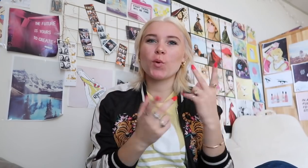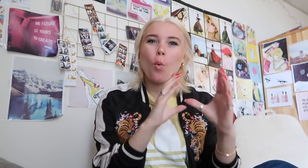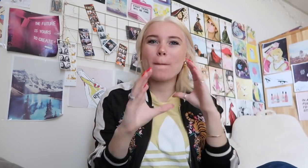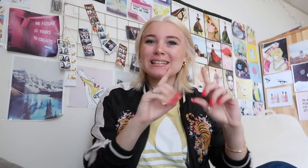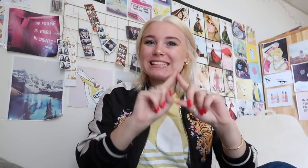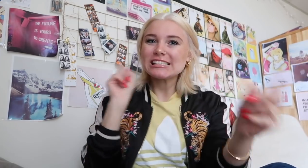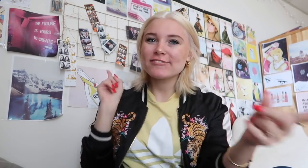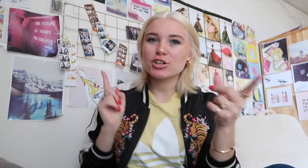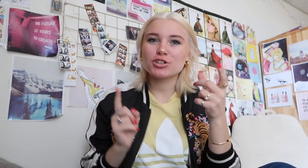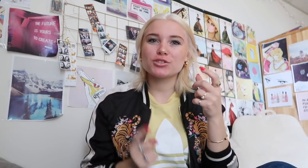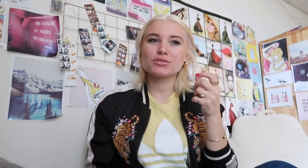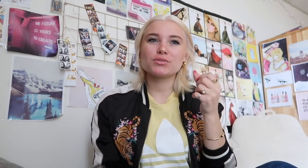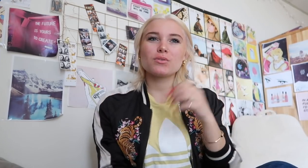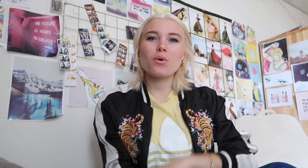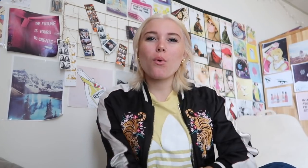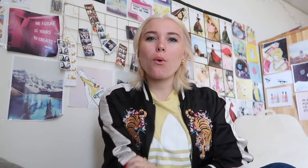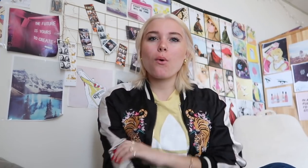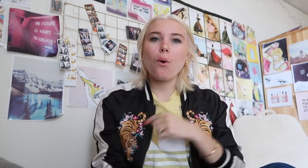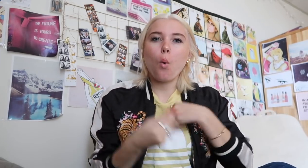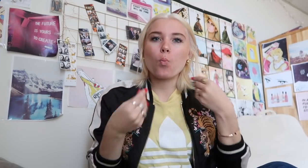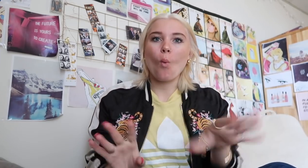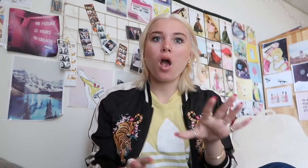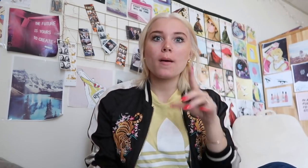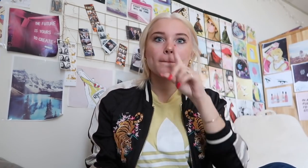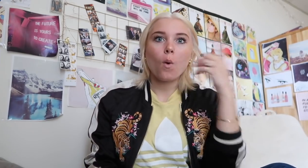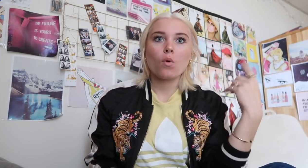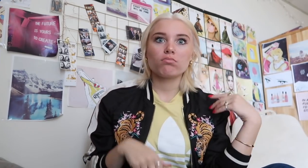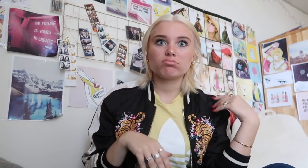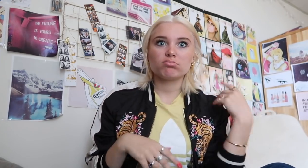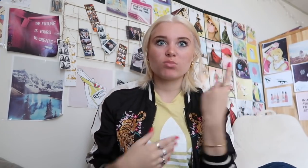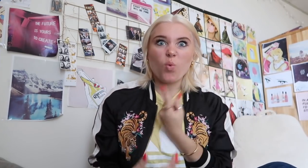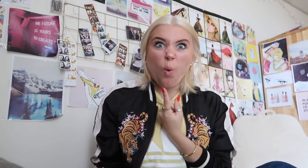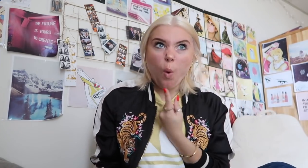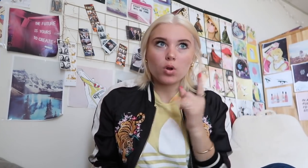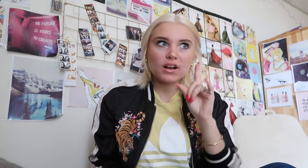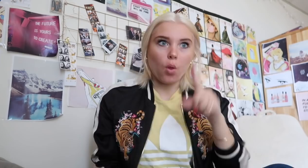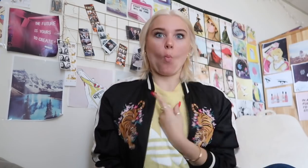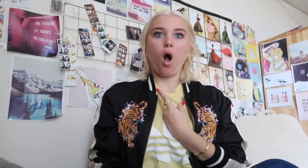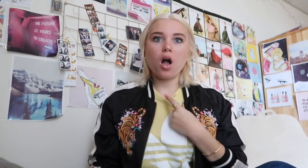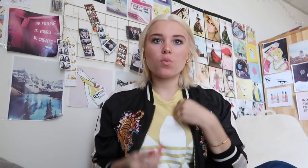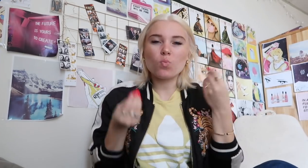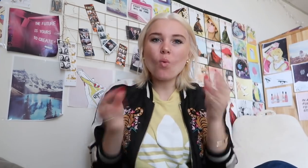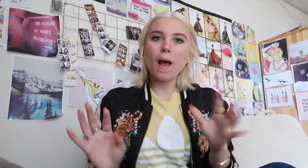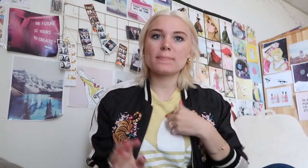we were just really different people I didn't want to be lonely and getting too bored easily